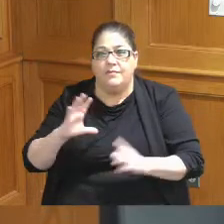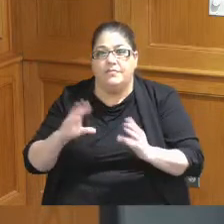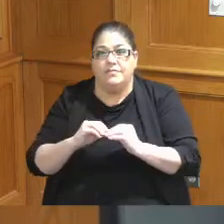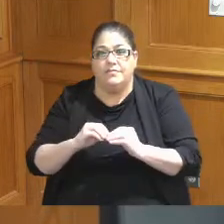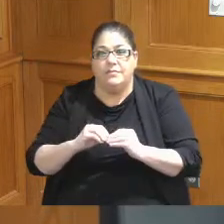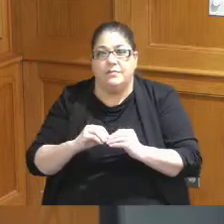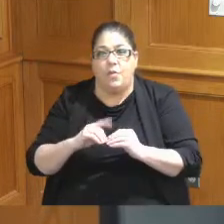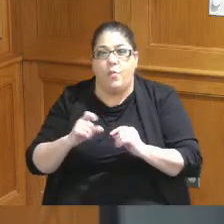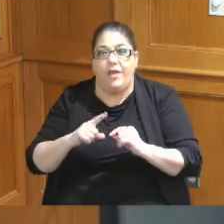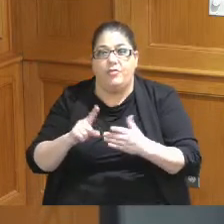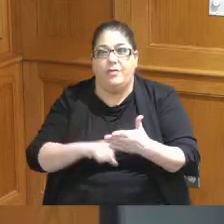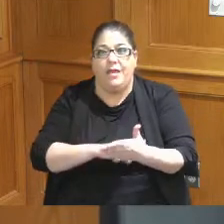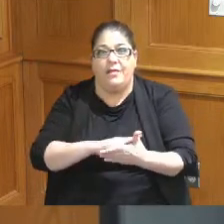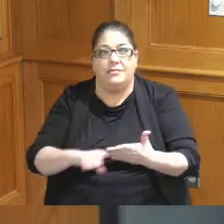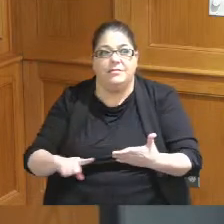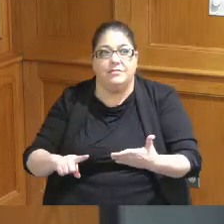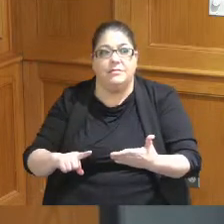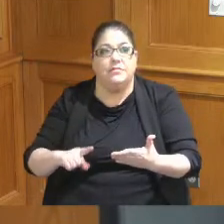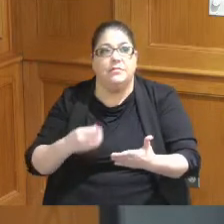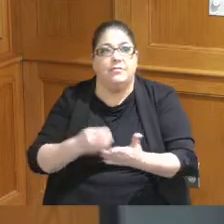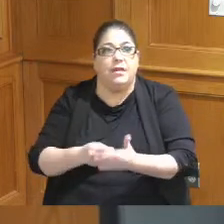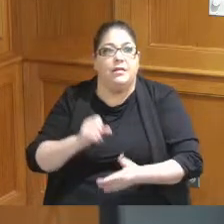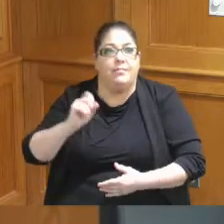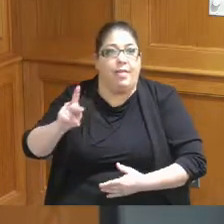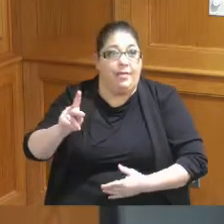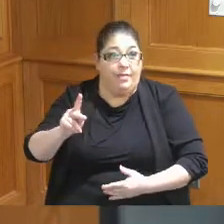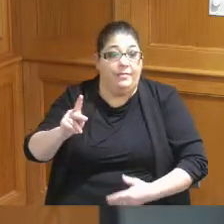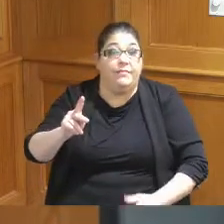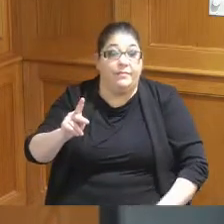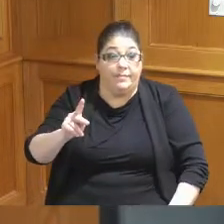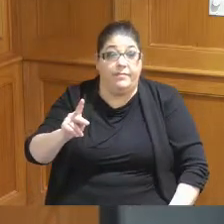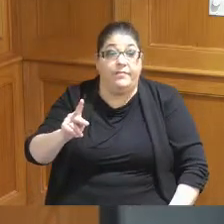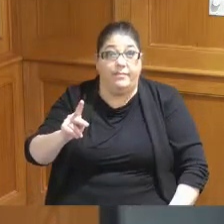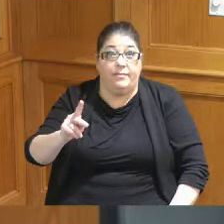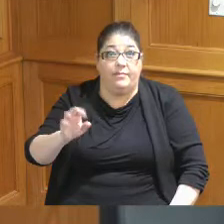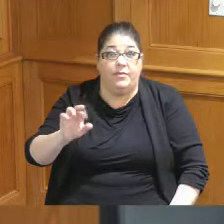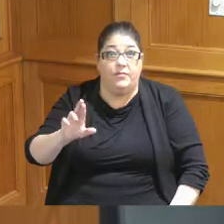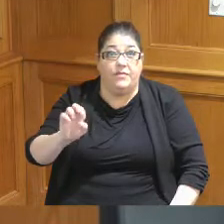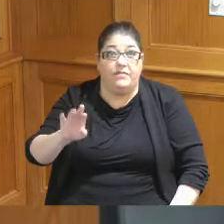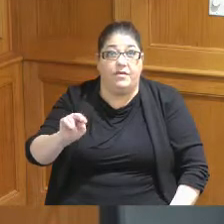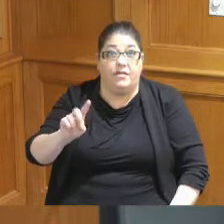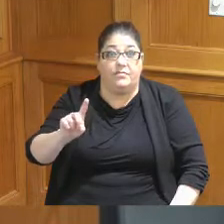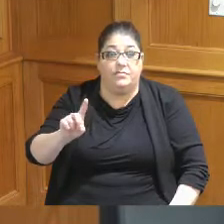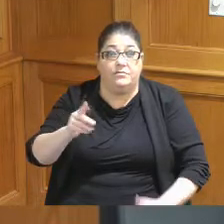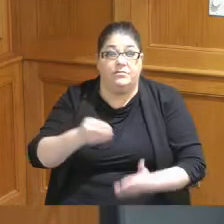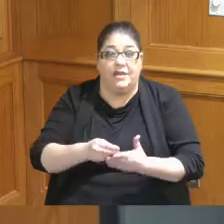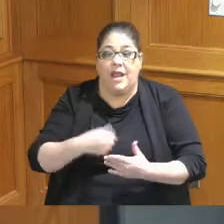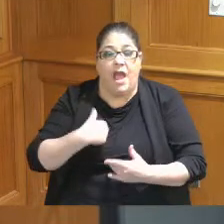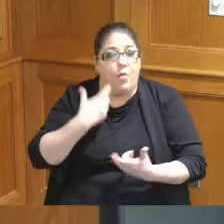cancel those things you have to refund the money and I want I don't want to be surprised that's how